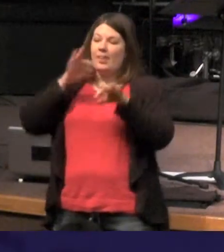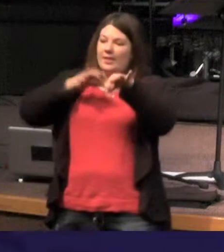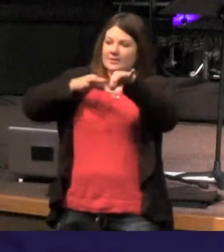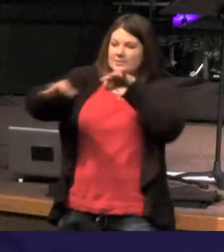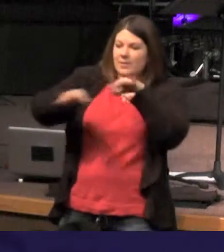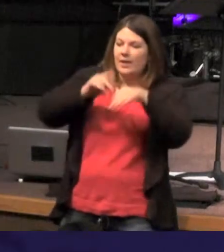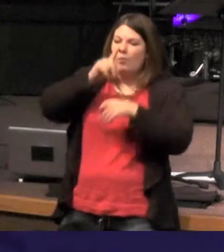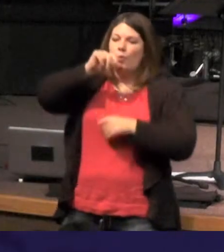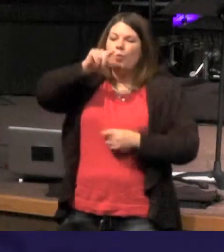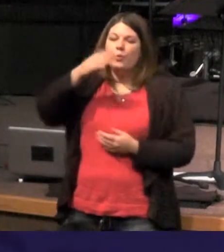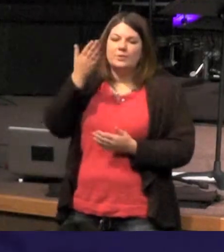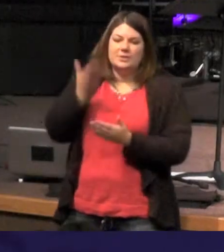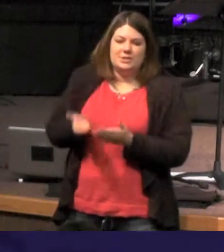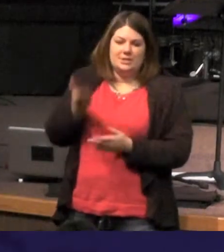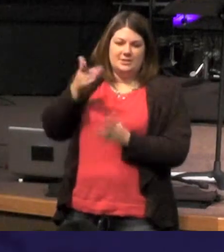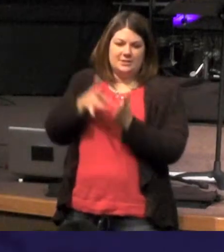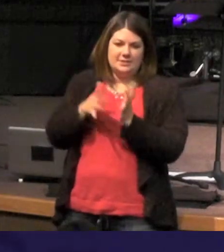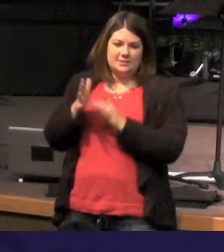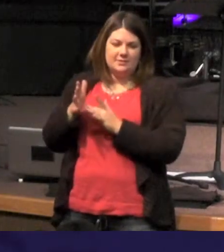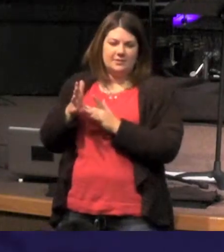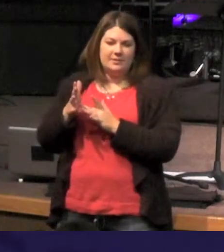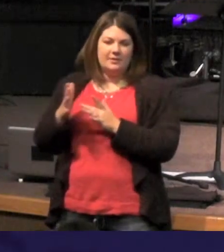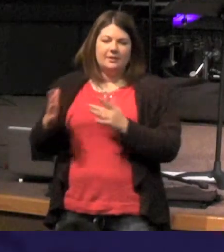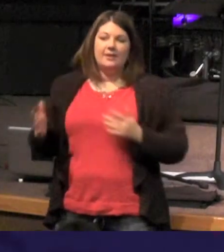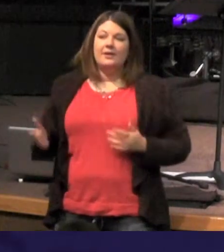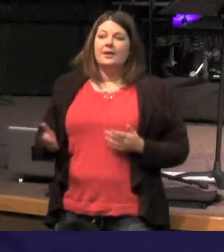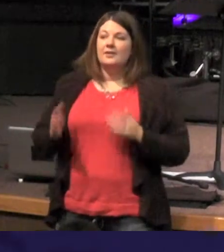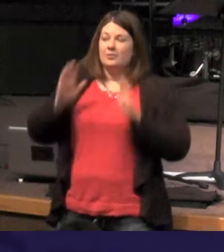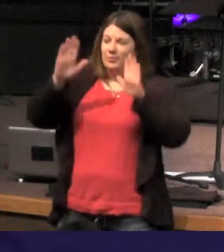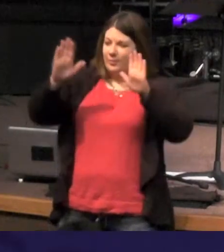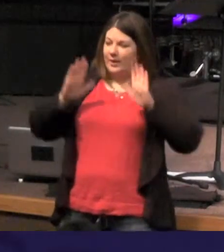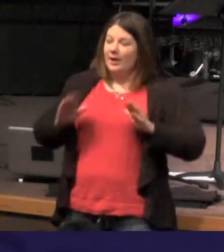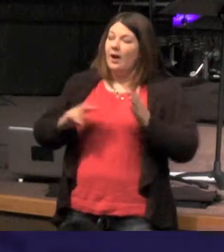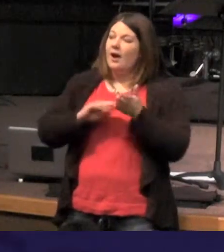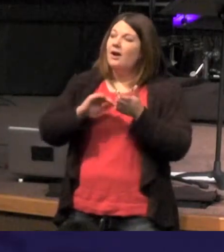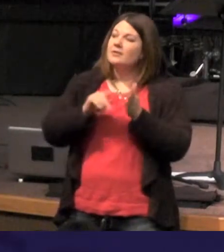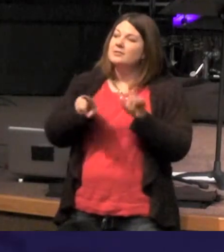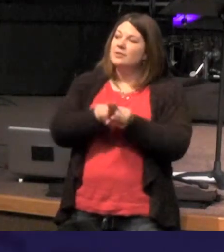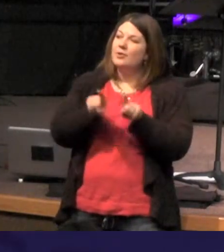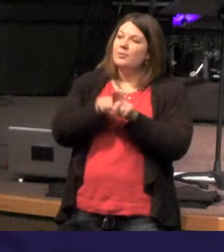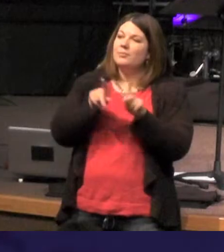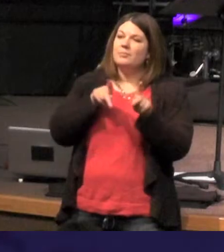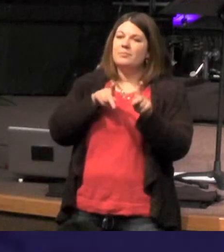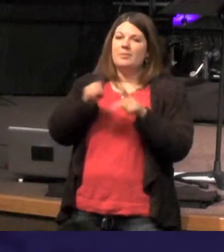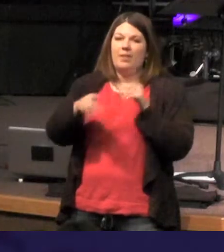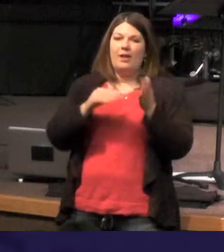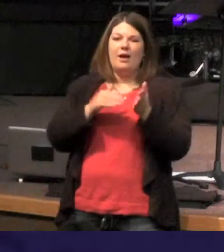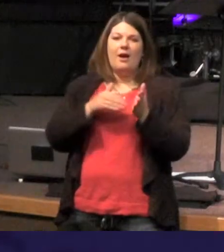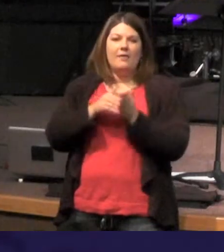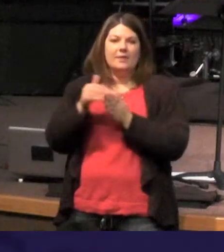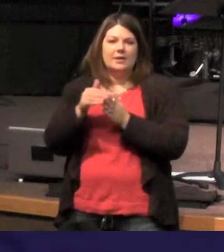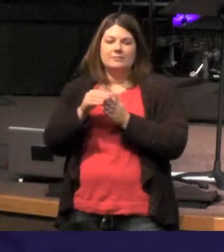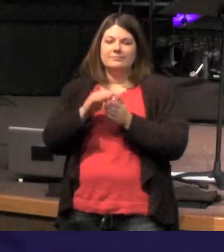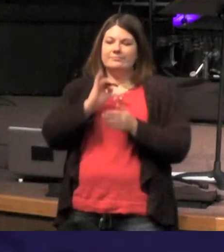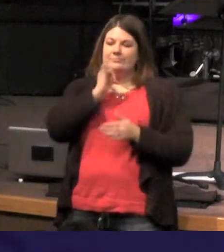of Jesus - what a great passage - it's also probably one of the most misinterpreted passages of Scripture in the New Testament certainly the first verse